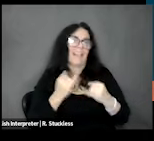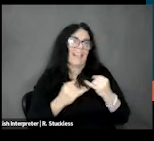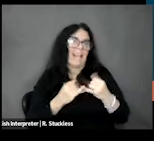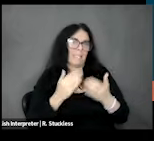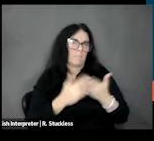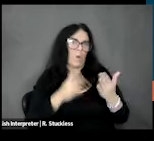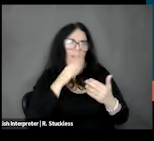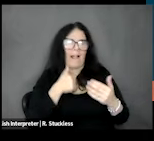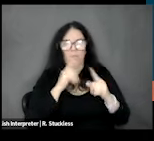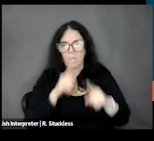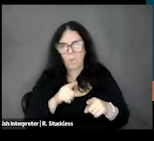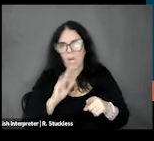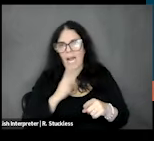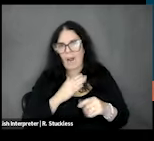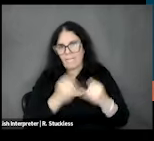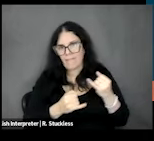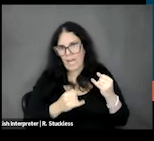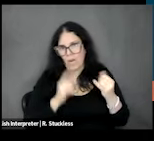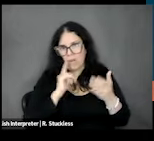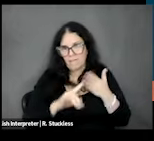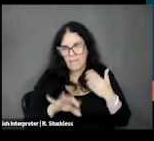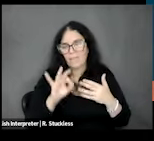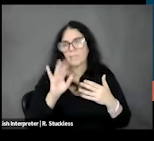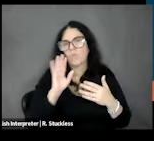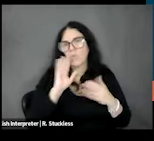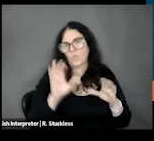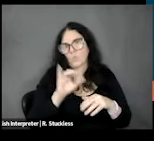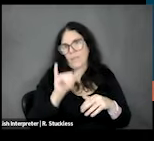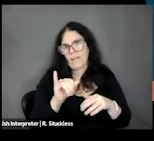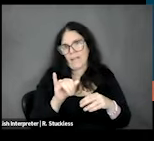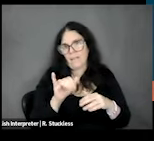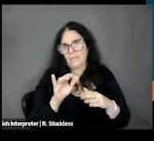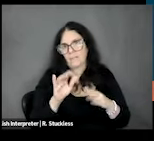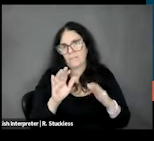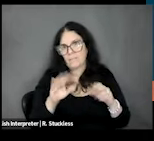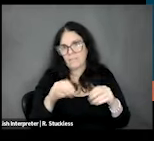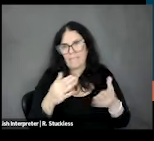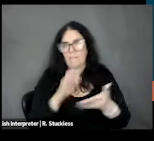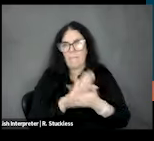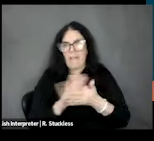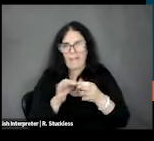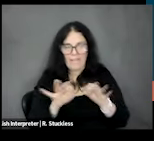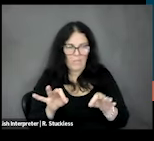the final findings, and again, we will do that to a scientific audience in plain language version